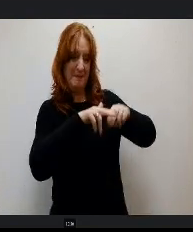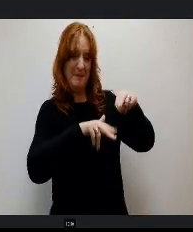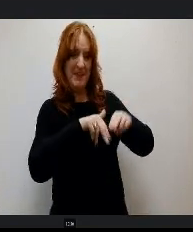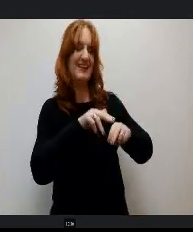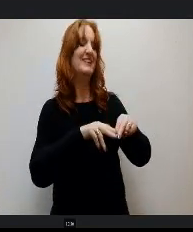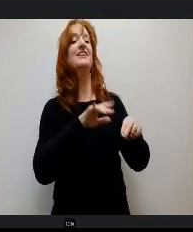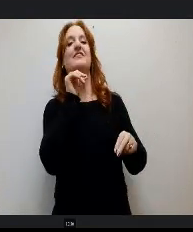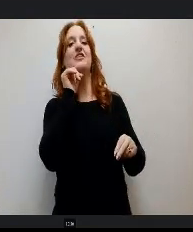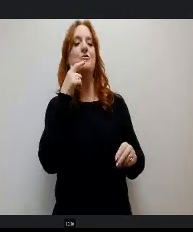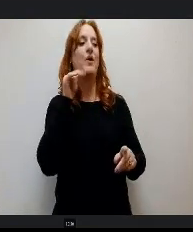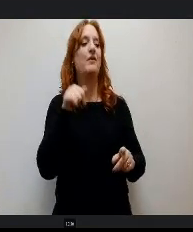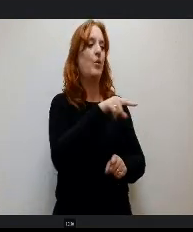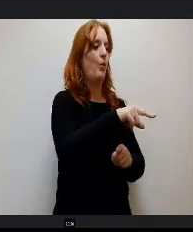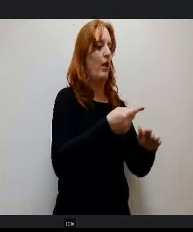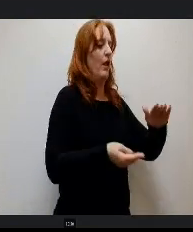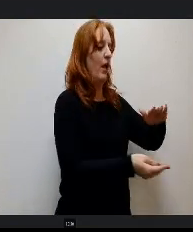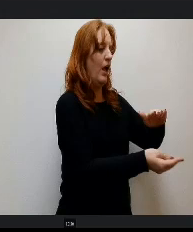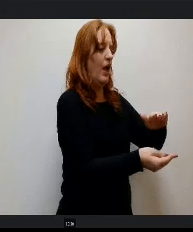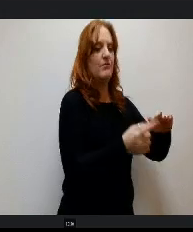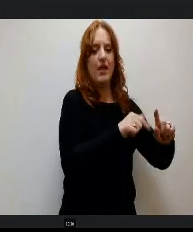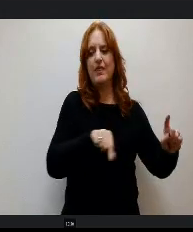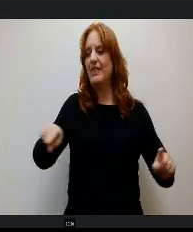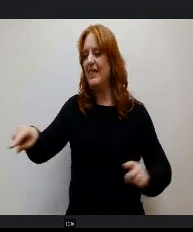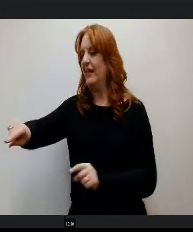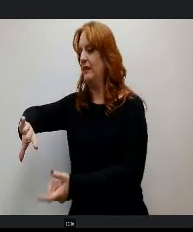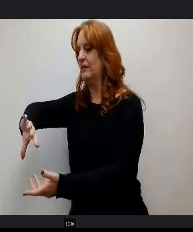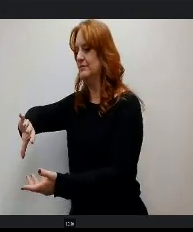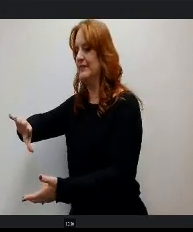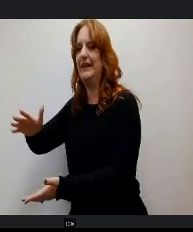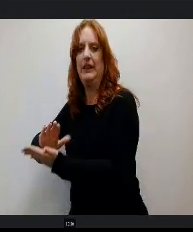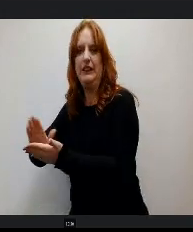for the oven to another room for the dishwasher to another room and